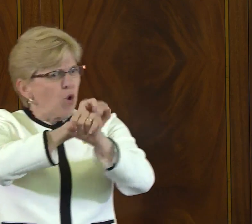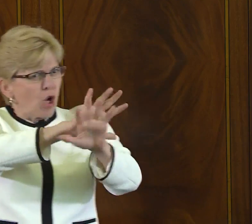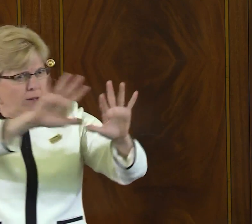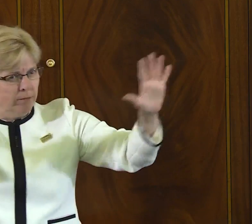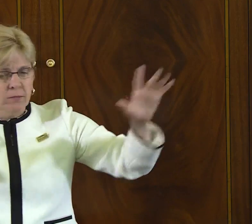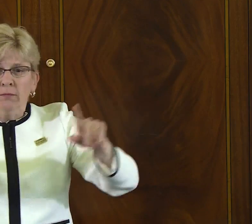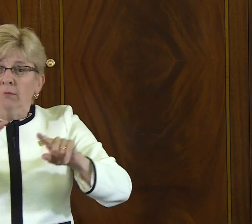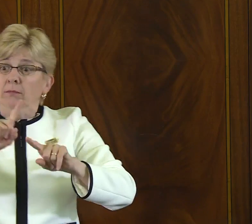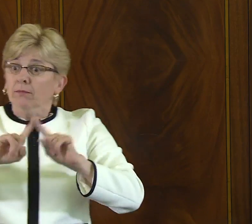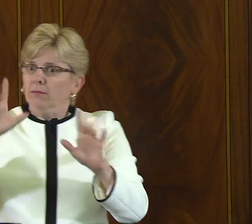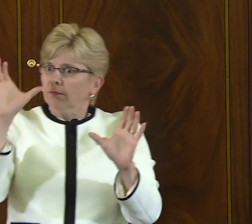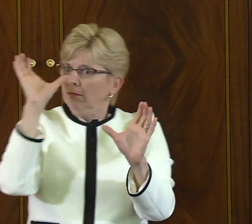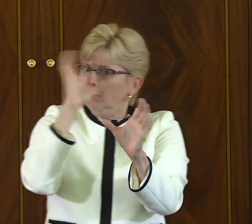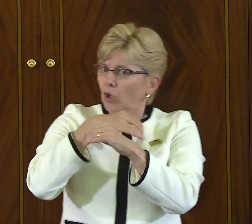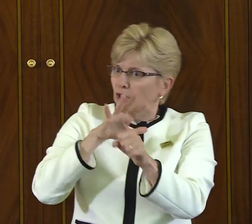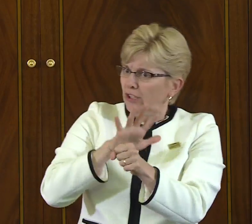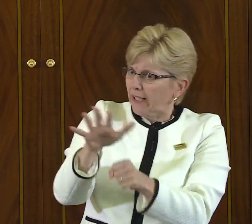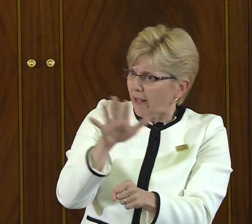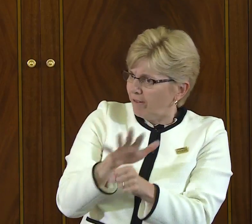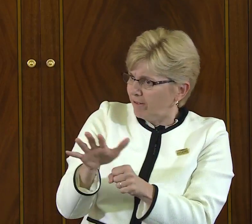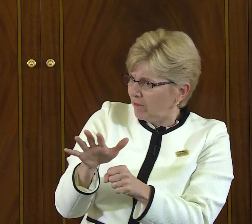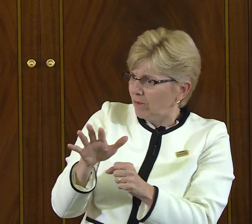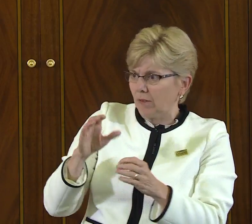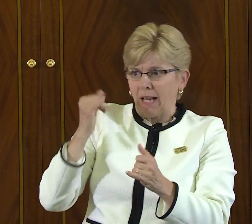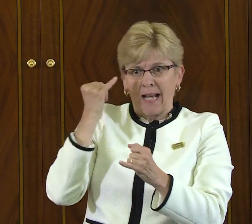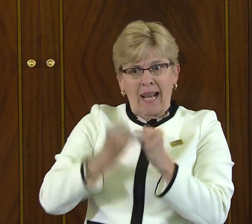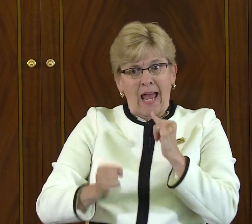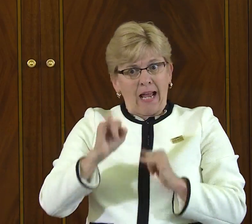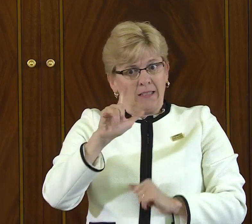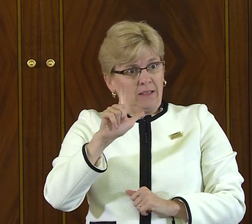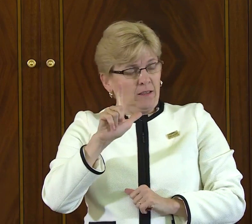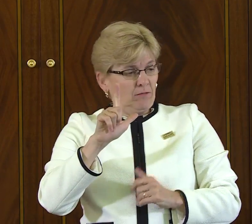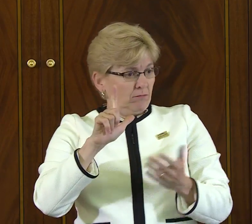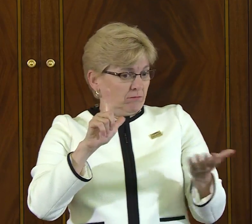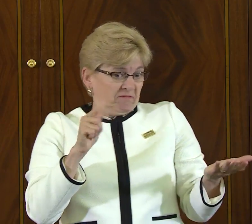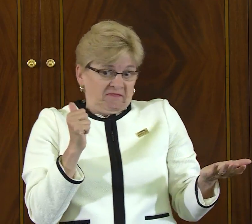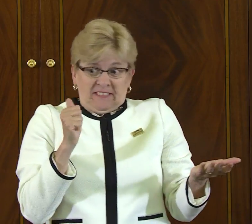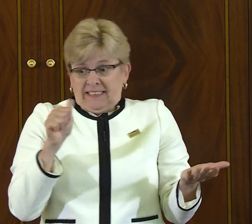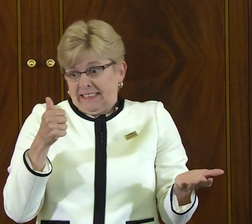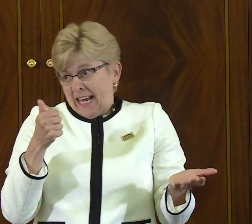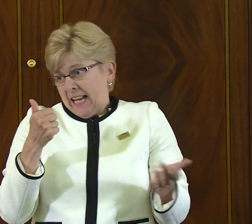Many Gallaudet graduates go into the workforce, and strangely enough,